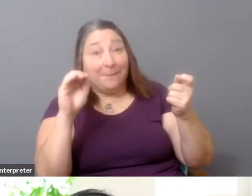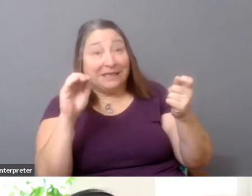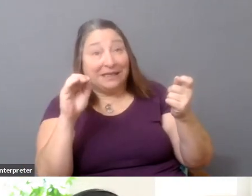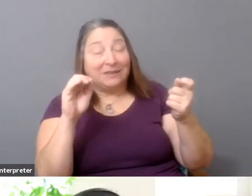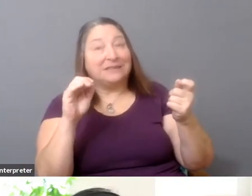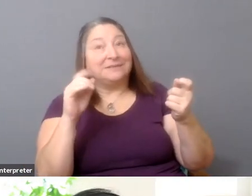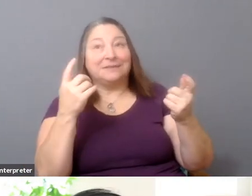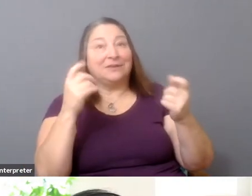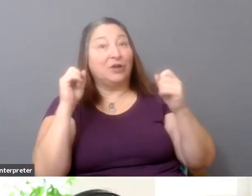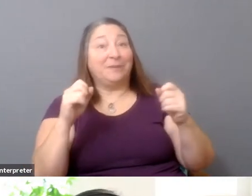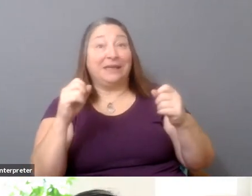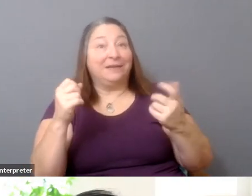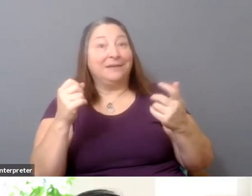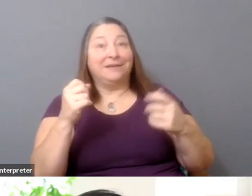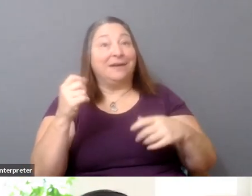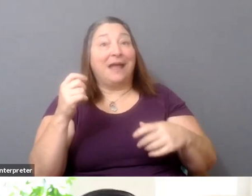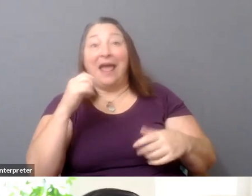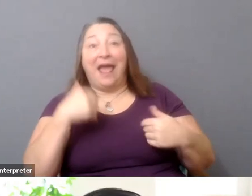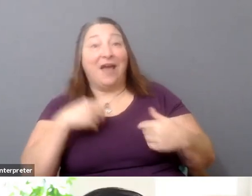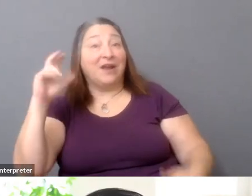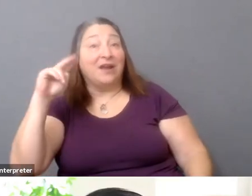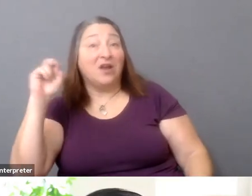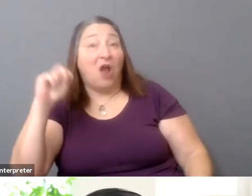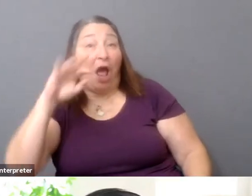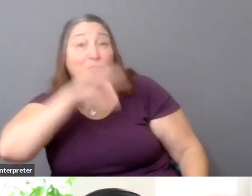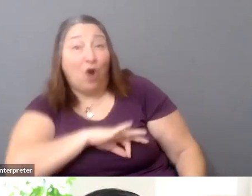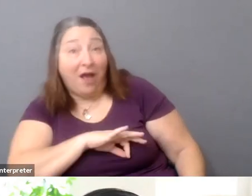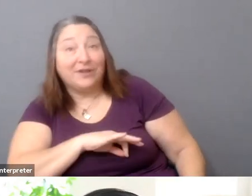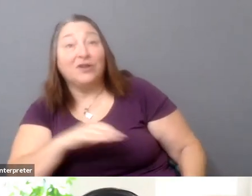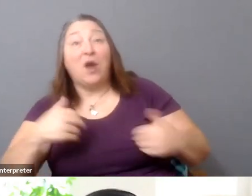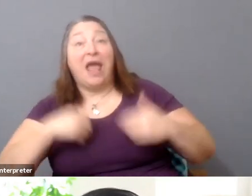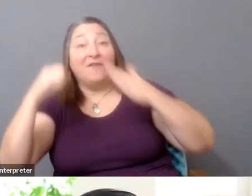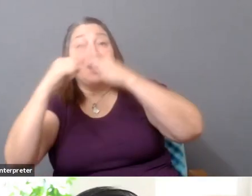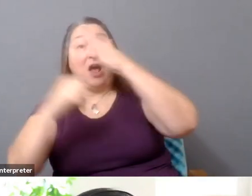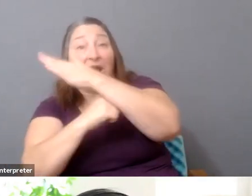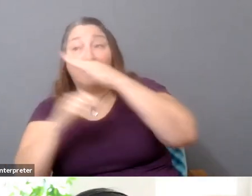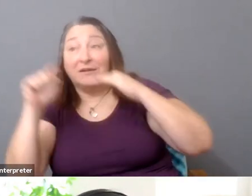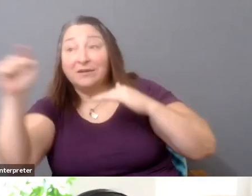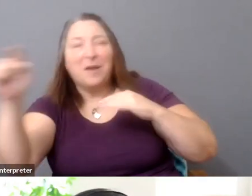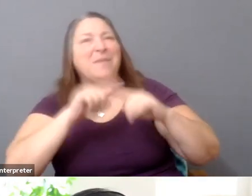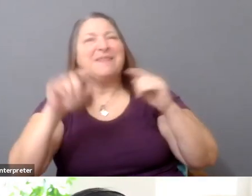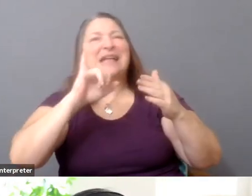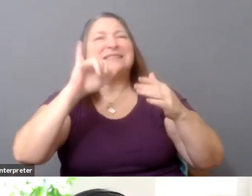It could be a nonprofit or a foundation, but that's separate from the shares. Now, we kind of actually have that in the US